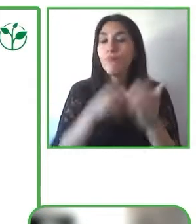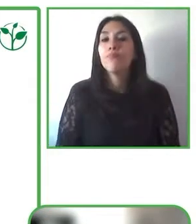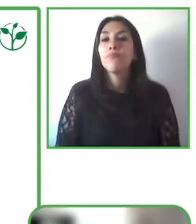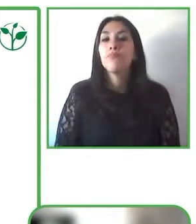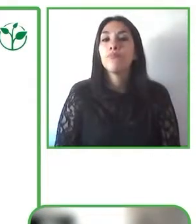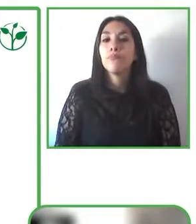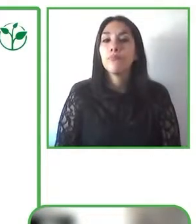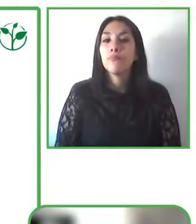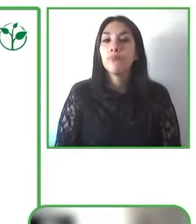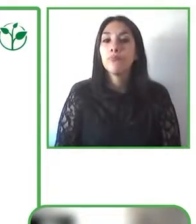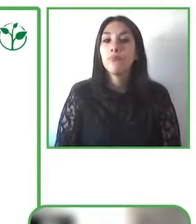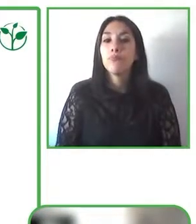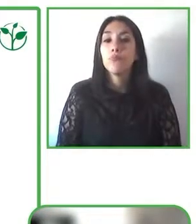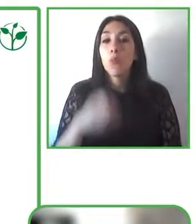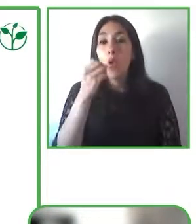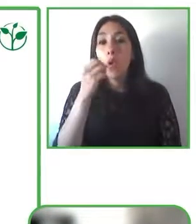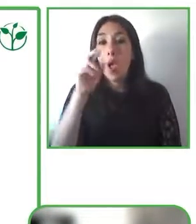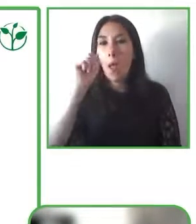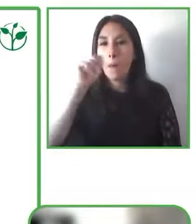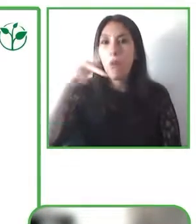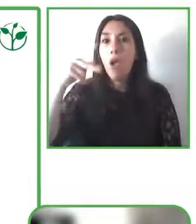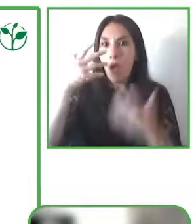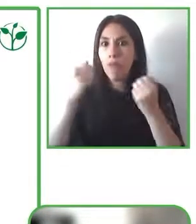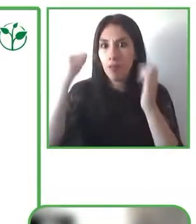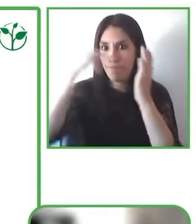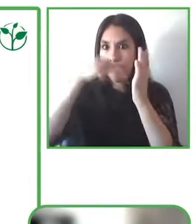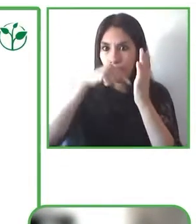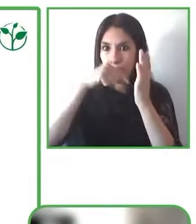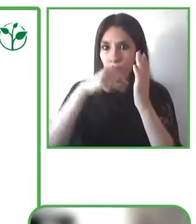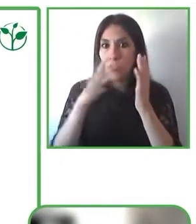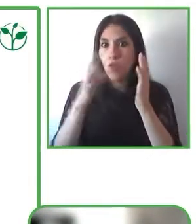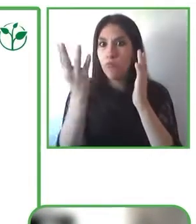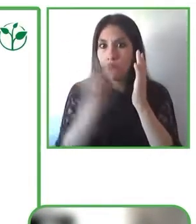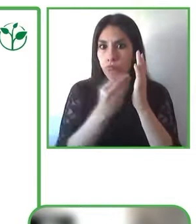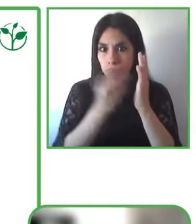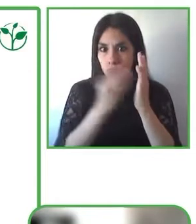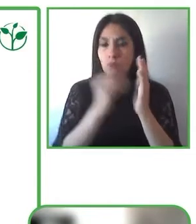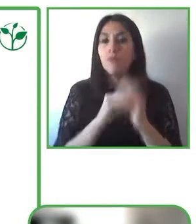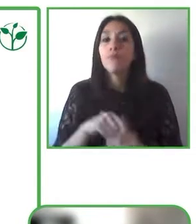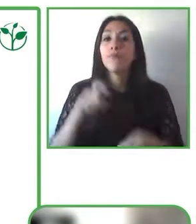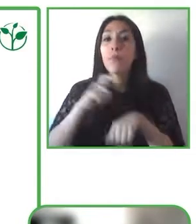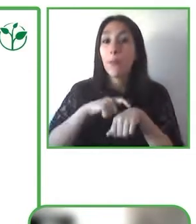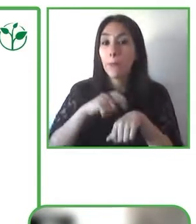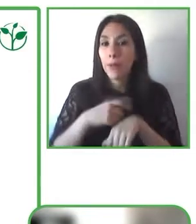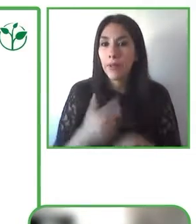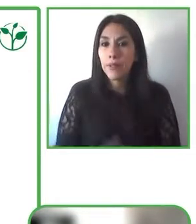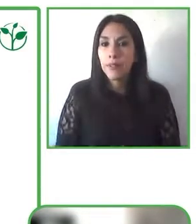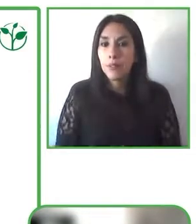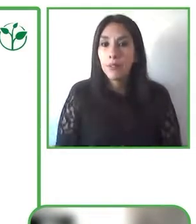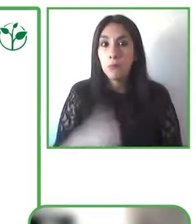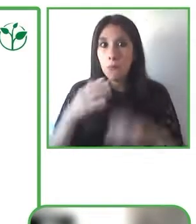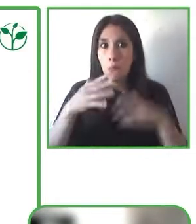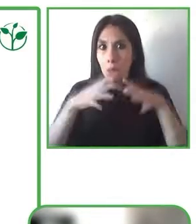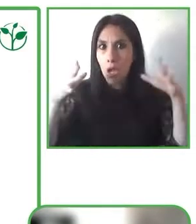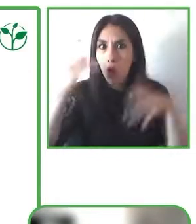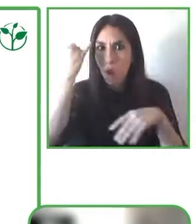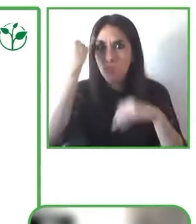that you'd like to learn more about. Then you have a choice is you can either select what